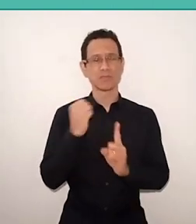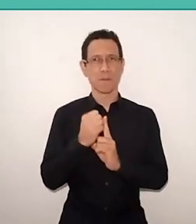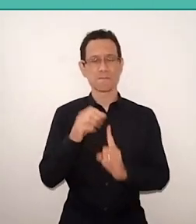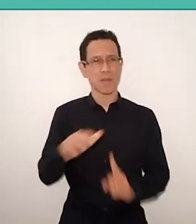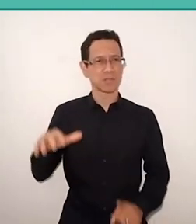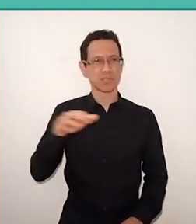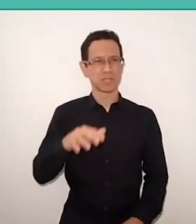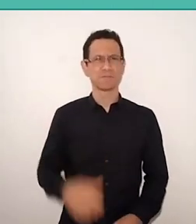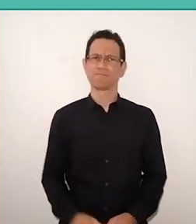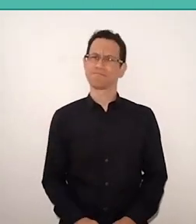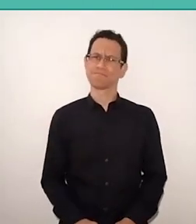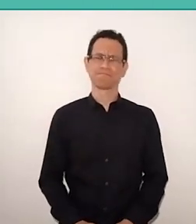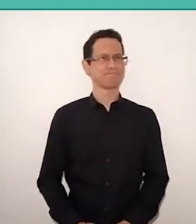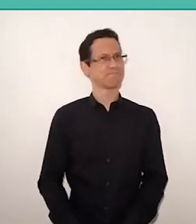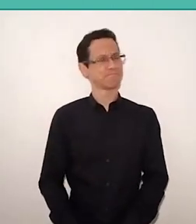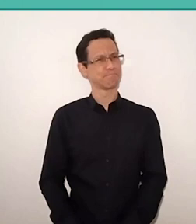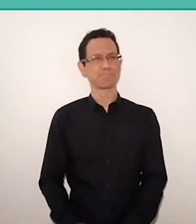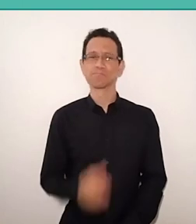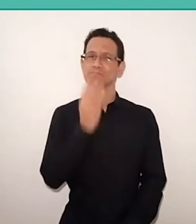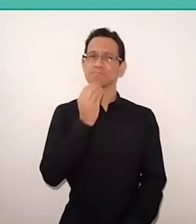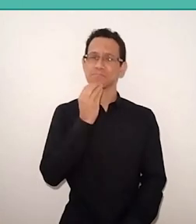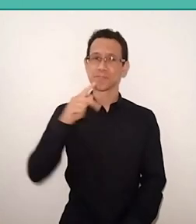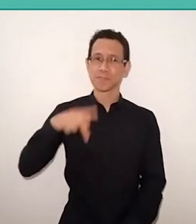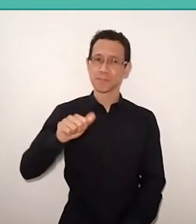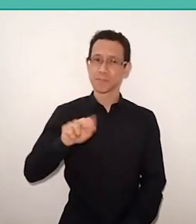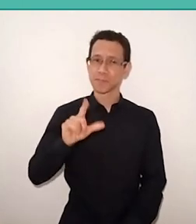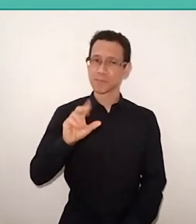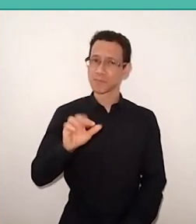To Paulo Freire, literacy is already the domain,